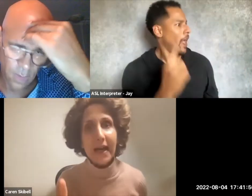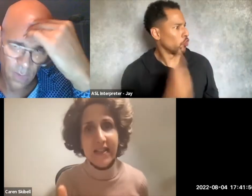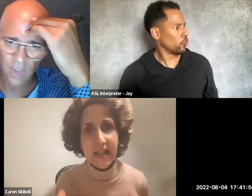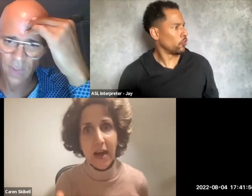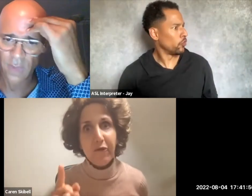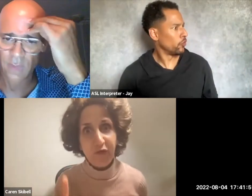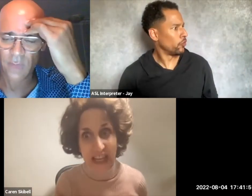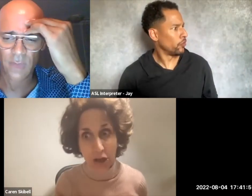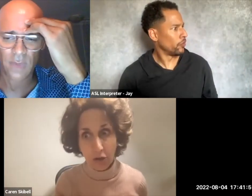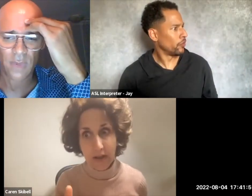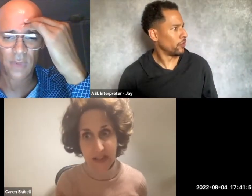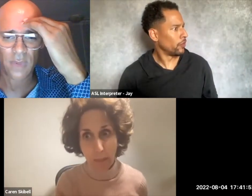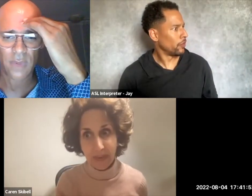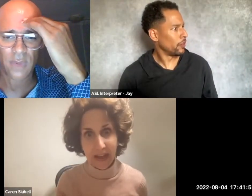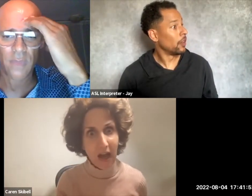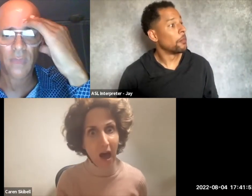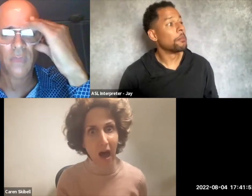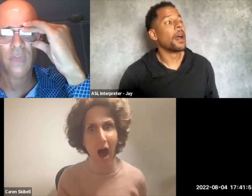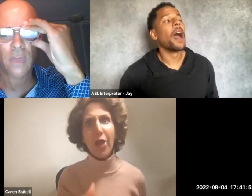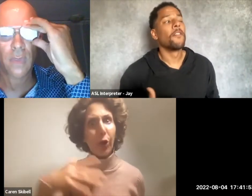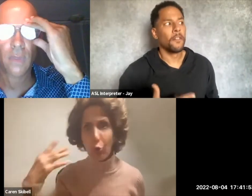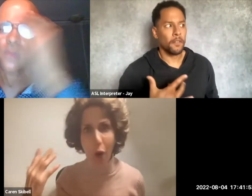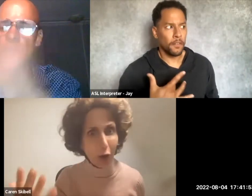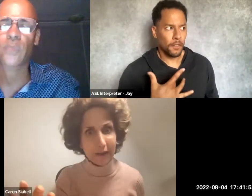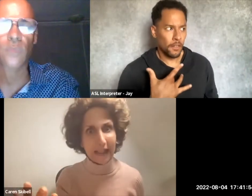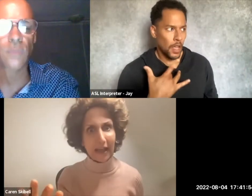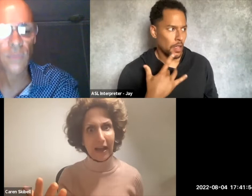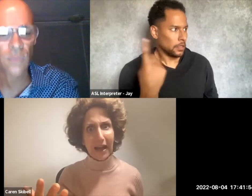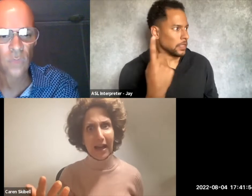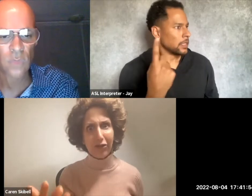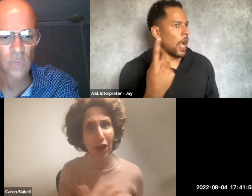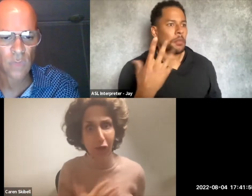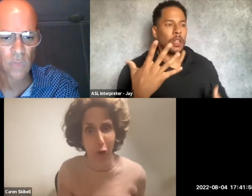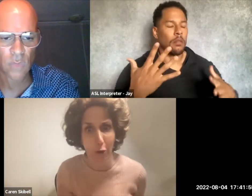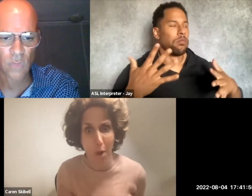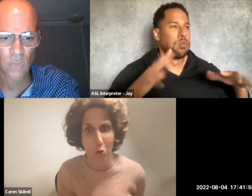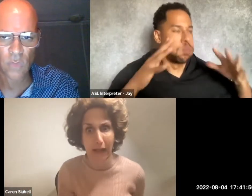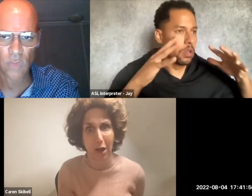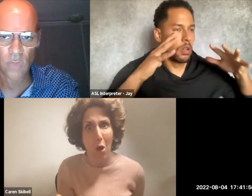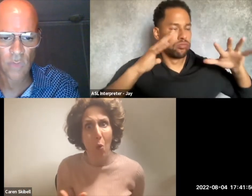But I did feel something otherworldly, just for a moment.